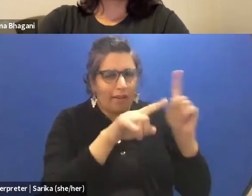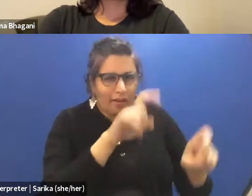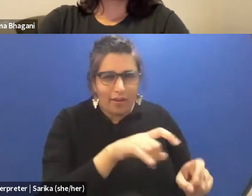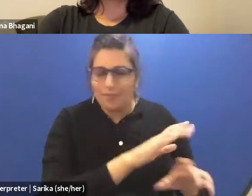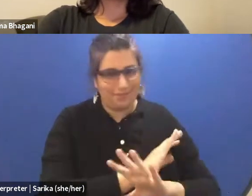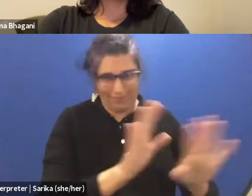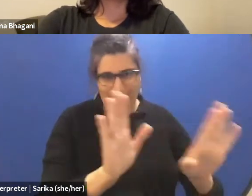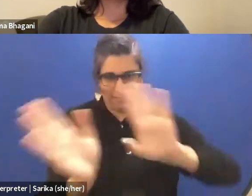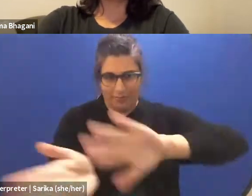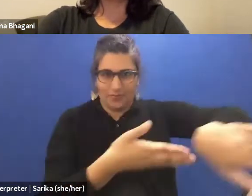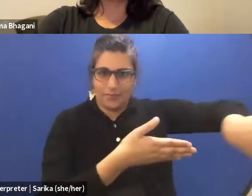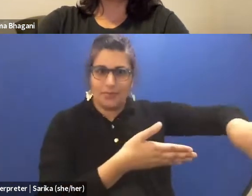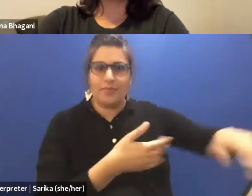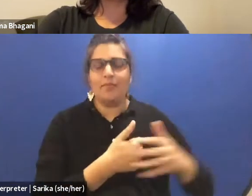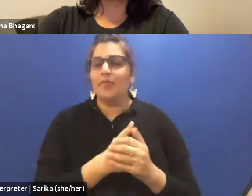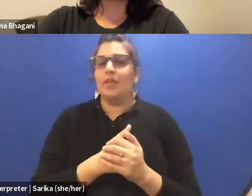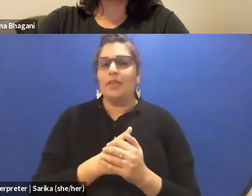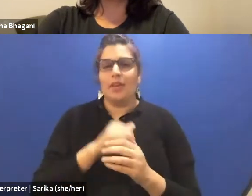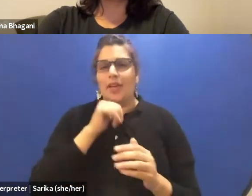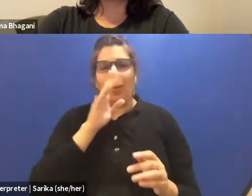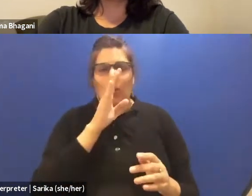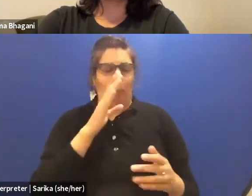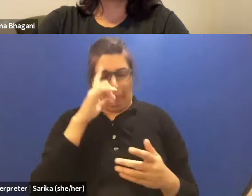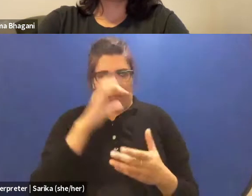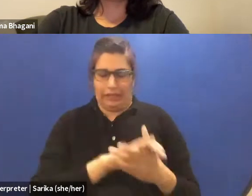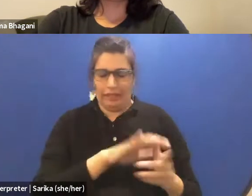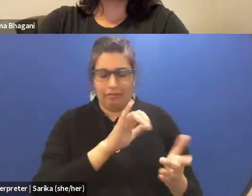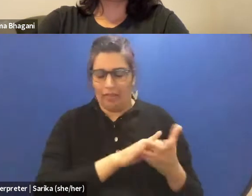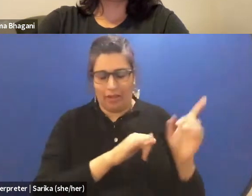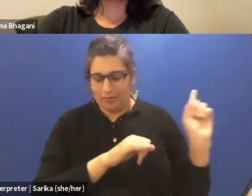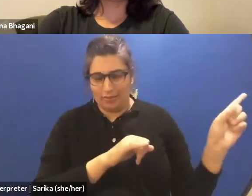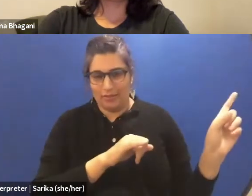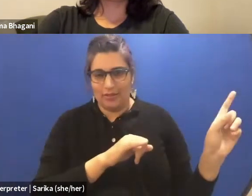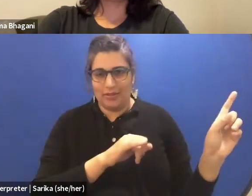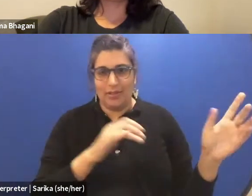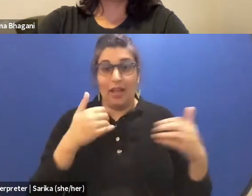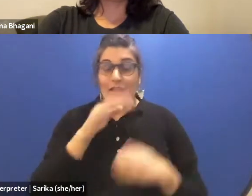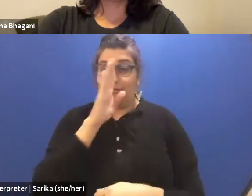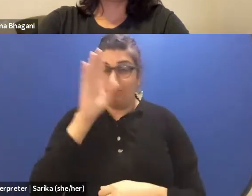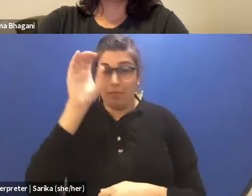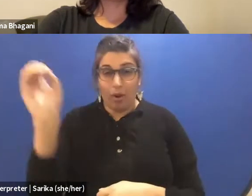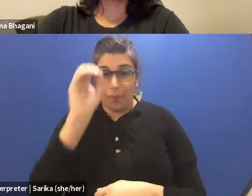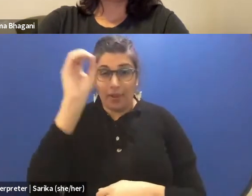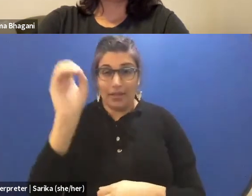I don't believe directly on that. I have the direct opinion of the people around me.